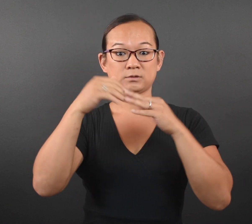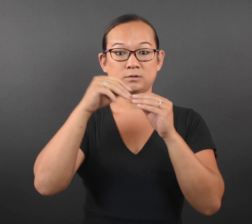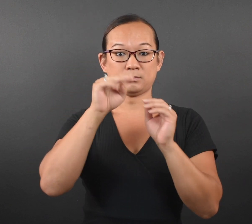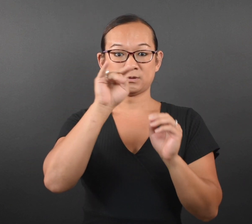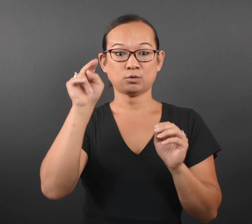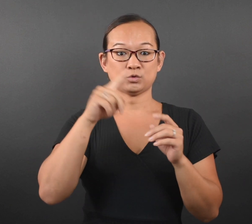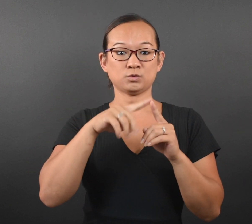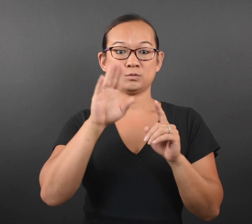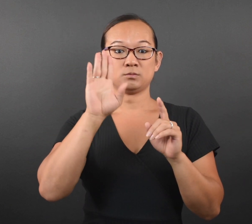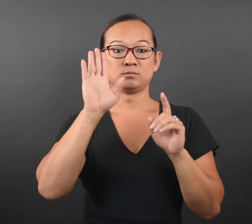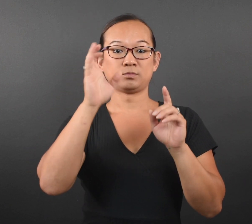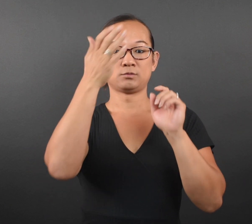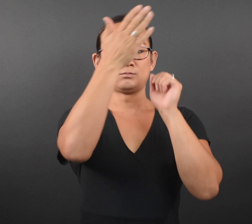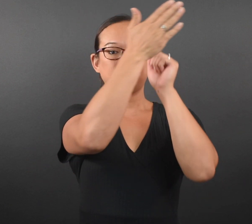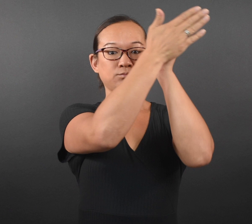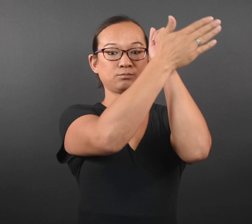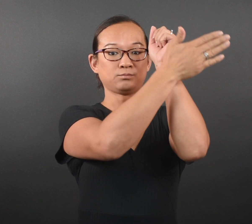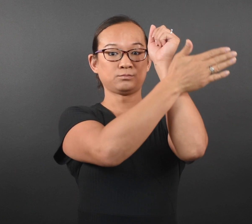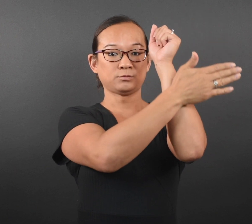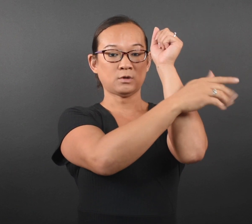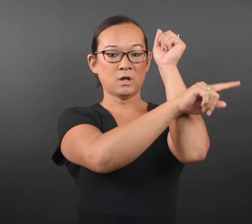to be flown at half-staff from sunrise to